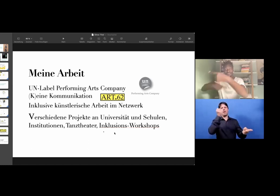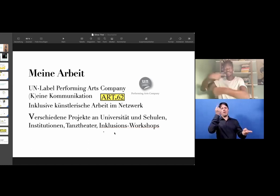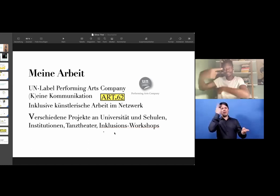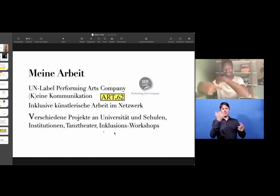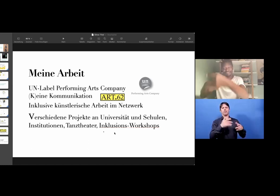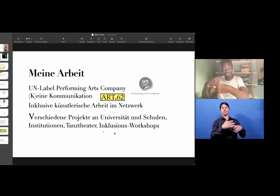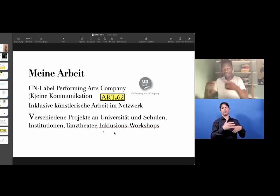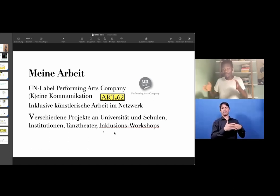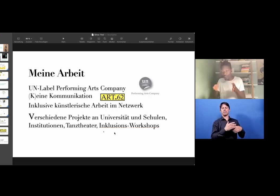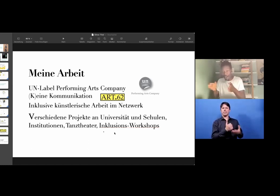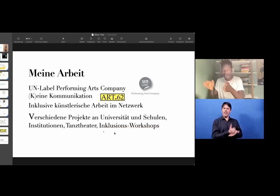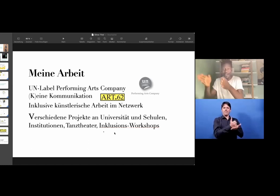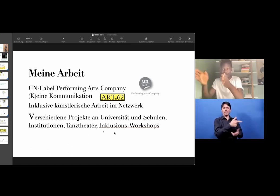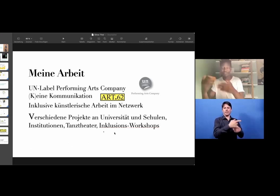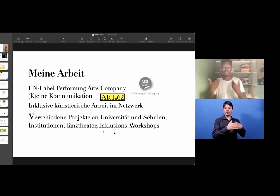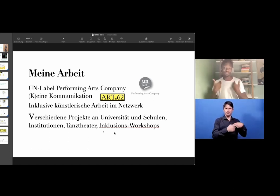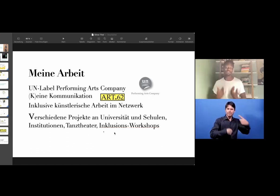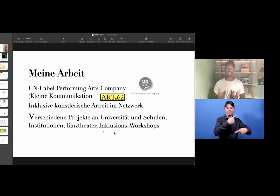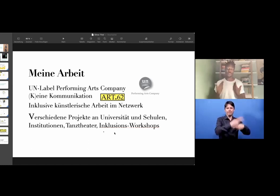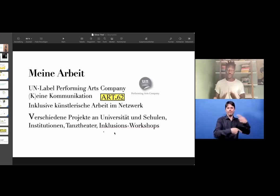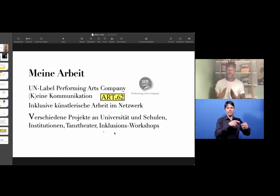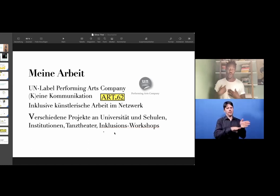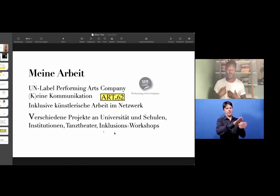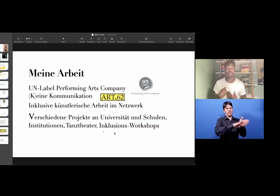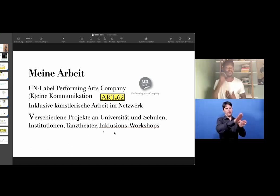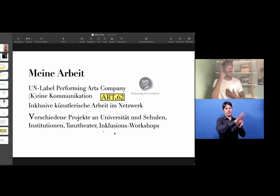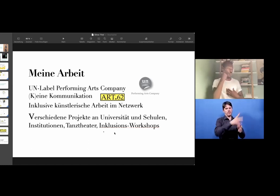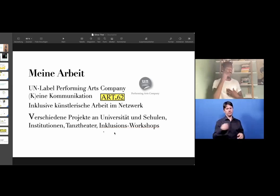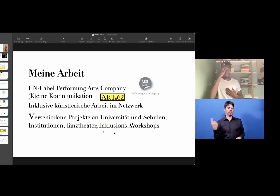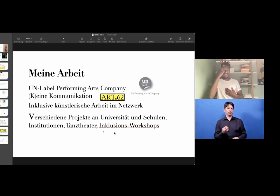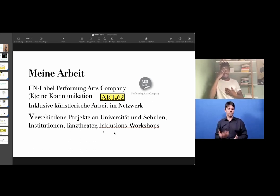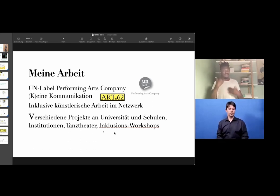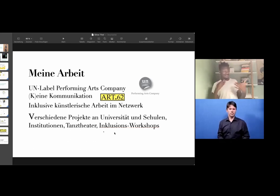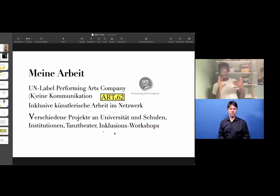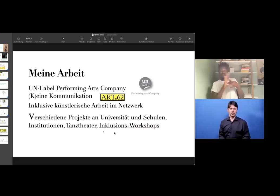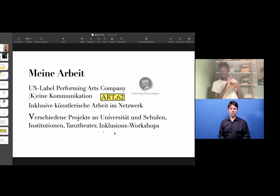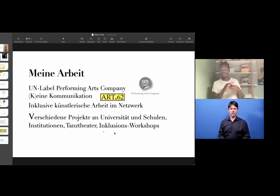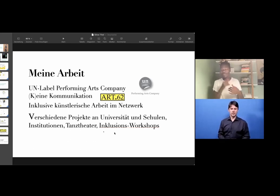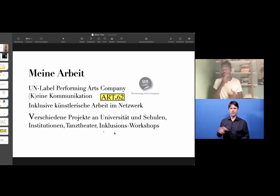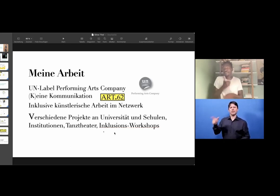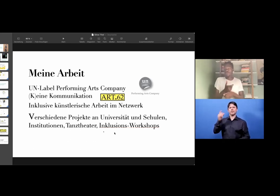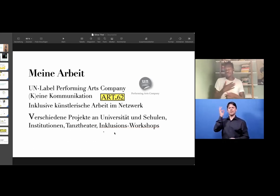and we talk about the ways that we want to go. And we basically converse a lot.